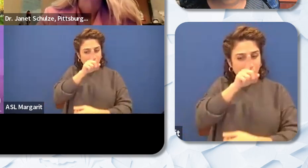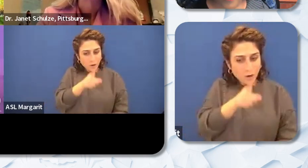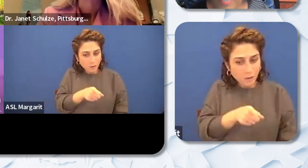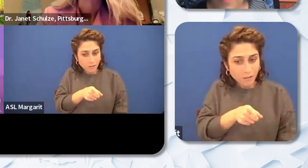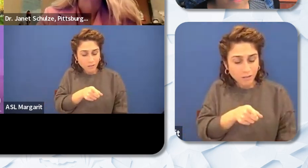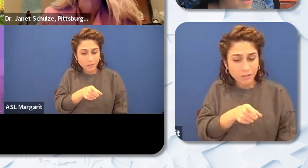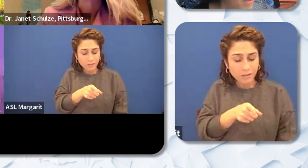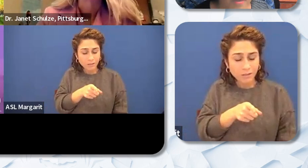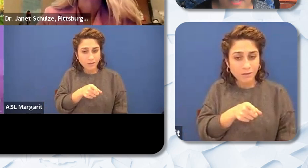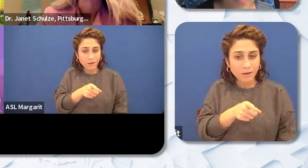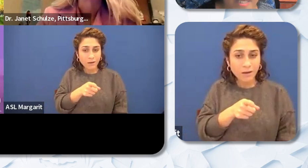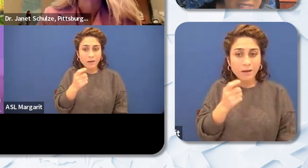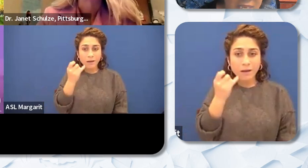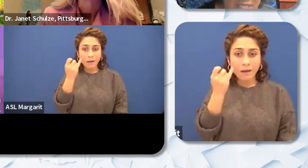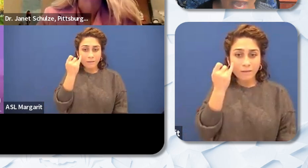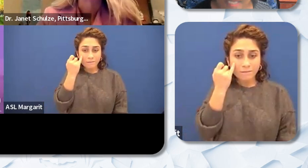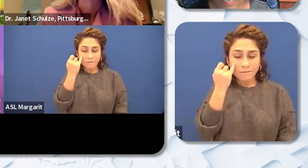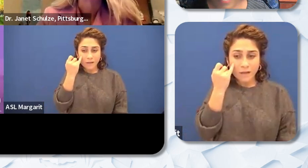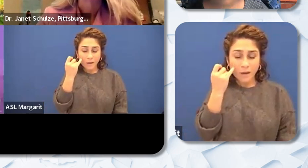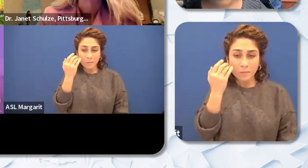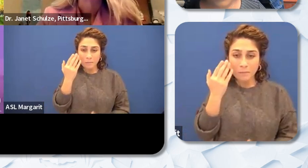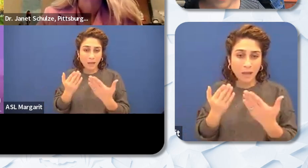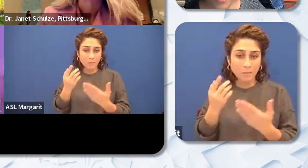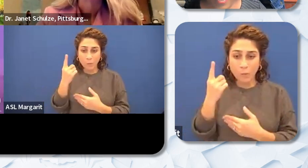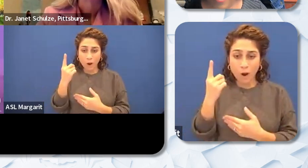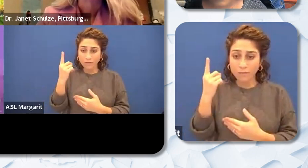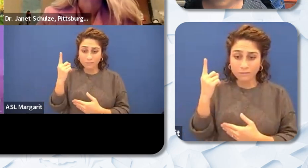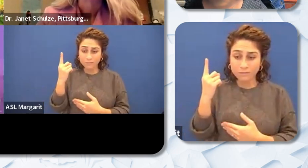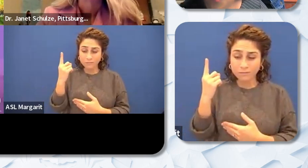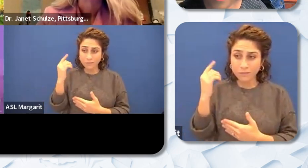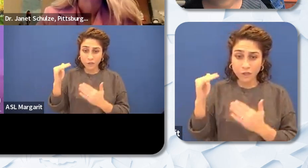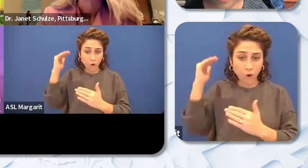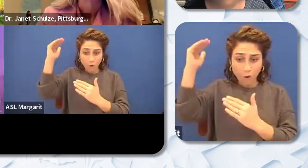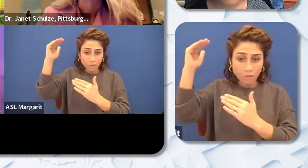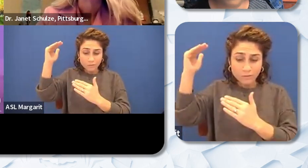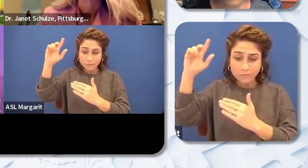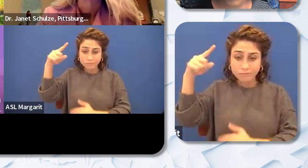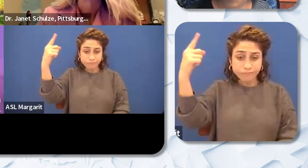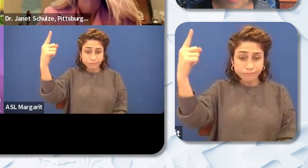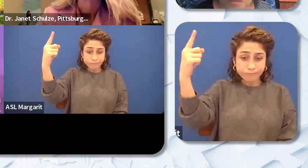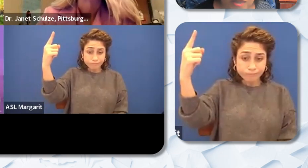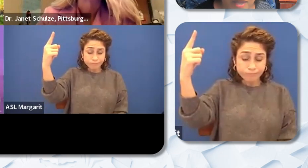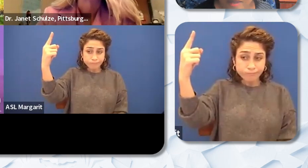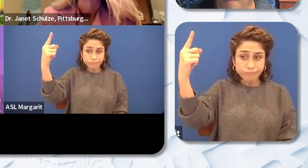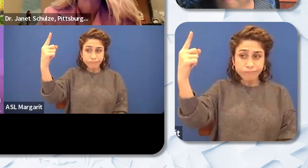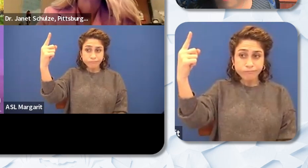one out of maybe several teachers at the campus and you don't even have somebody to talk to?